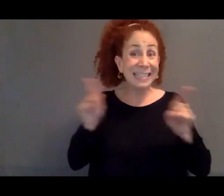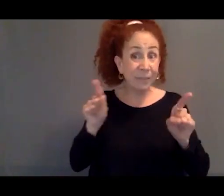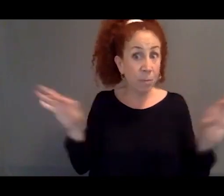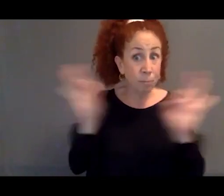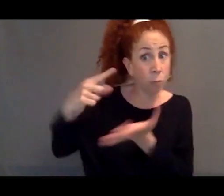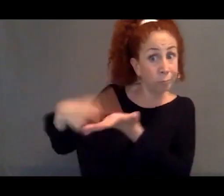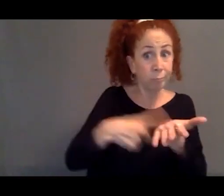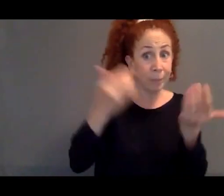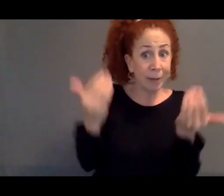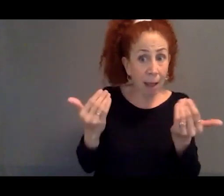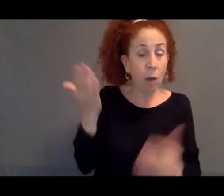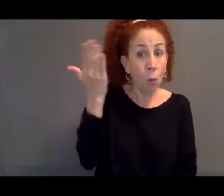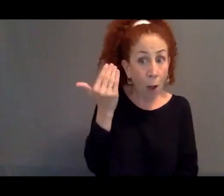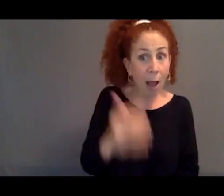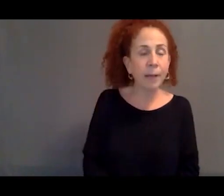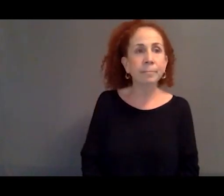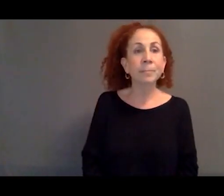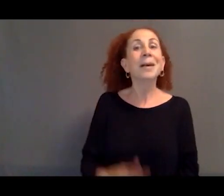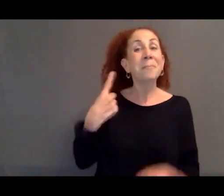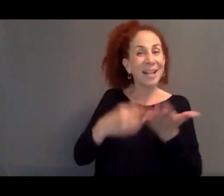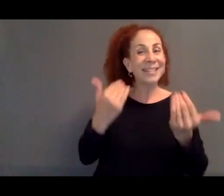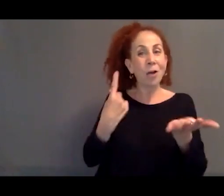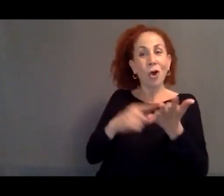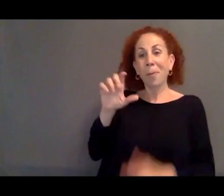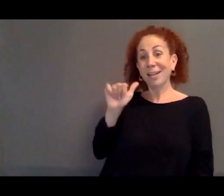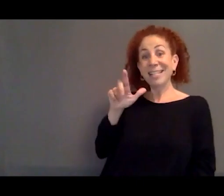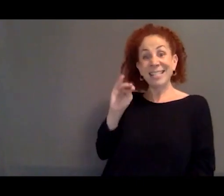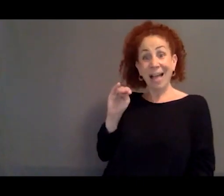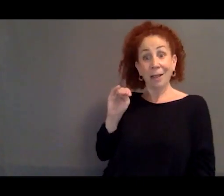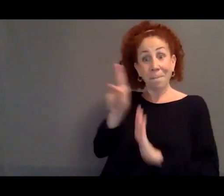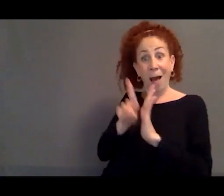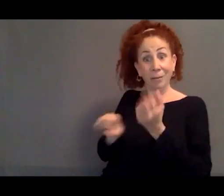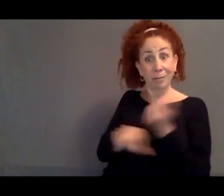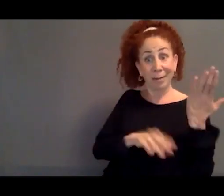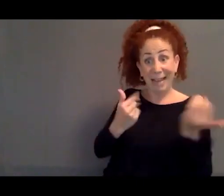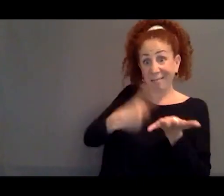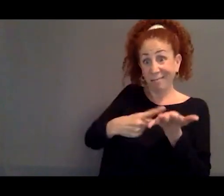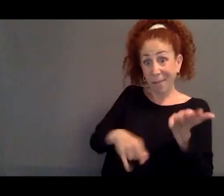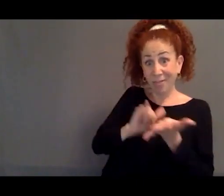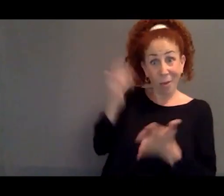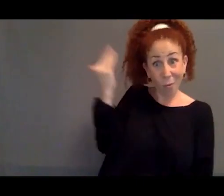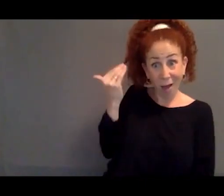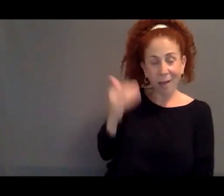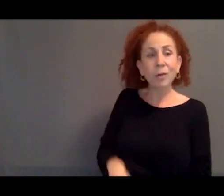talking about the end of asylum is that asylum seekers are